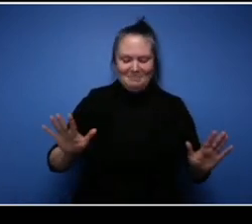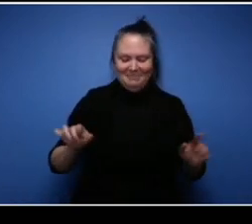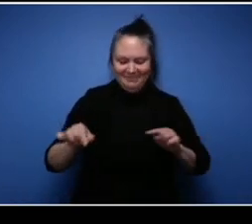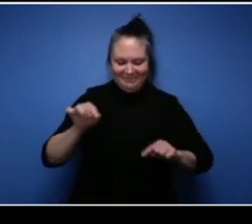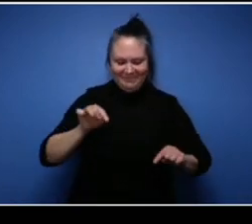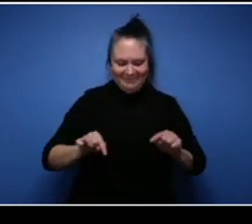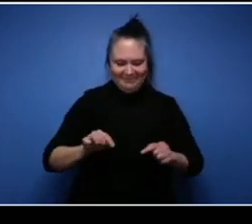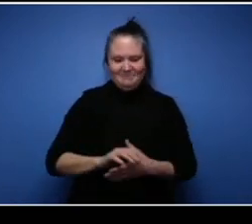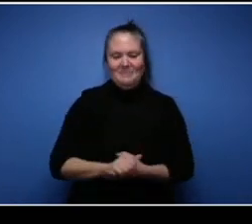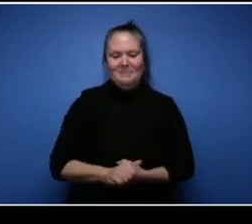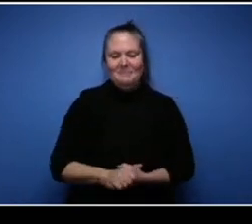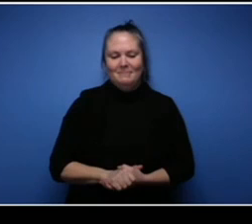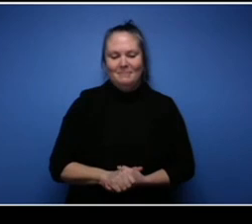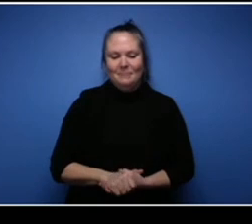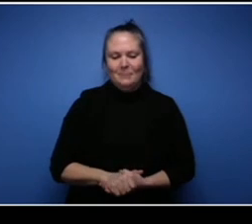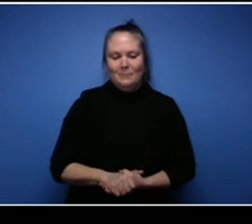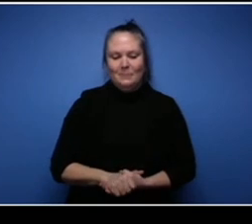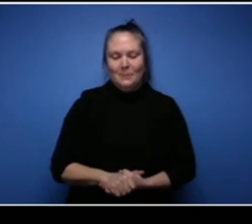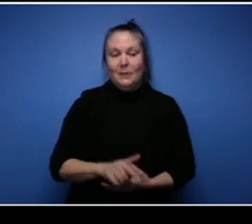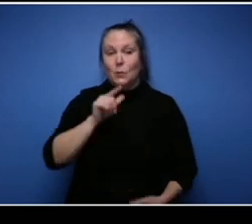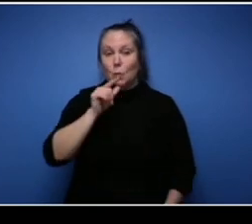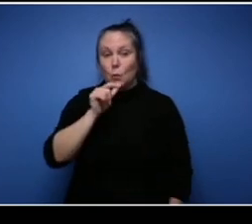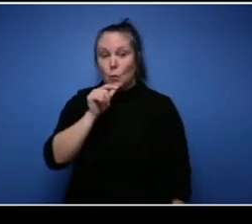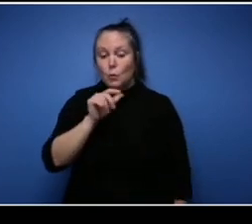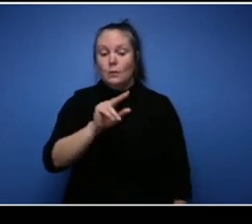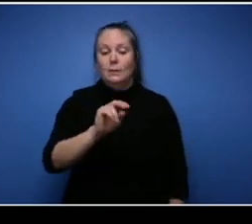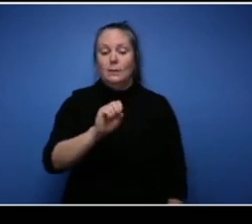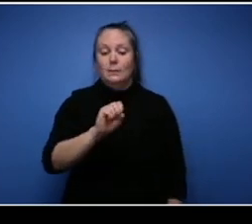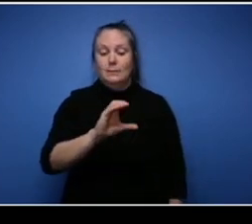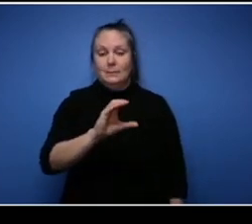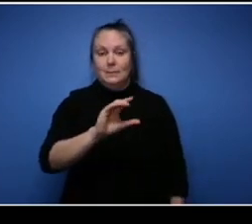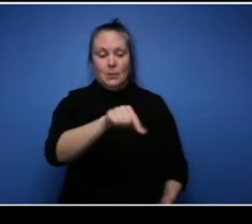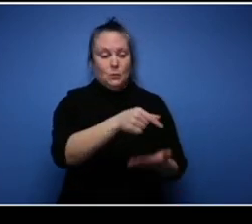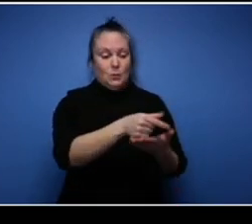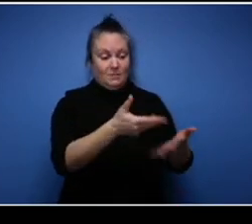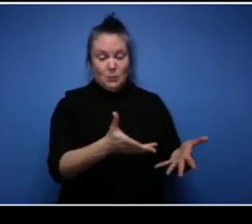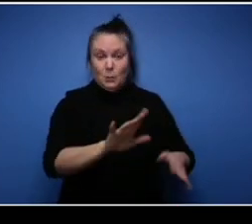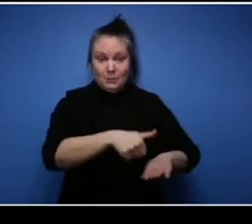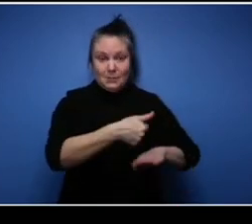who's an NSCC alumni who wants to start your own business, first of all I would advise